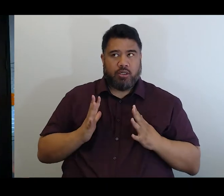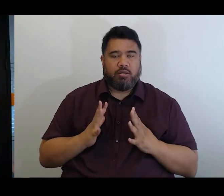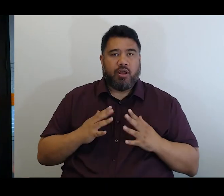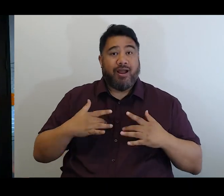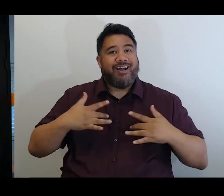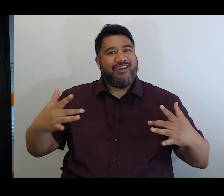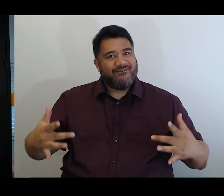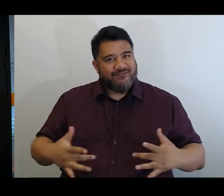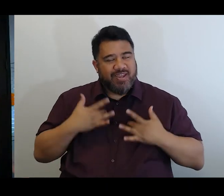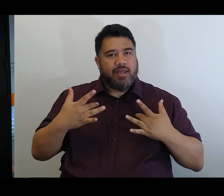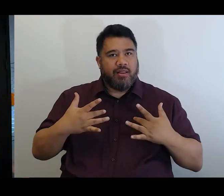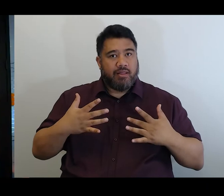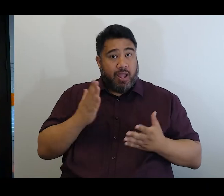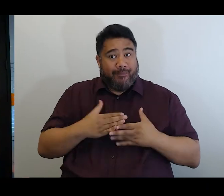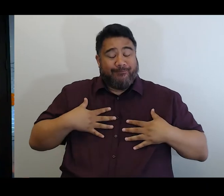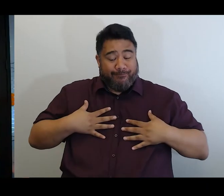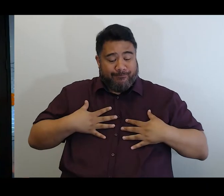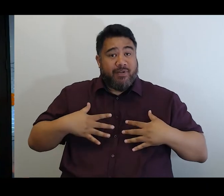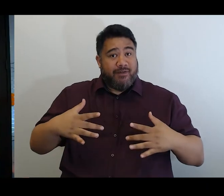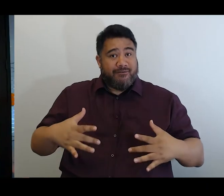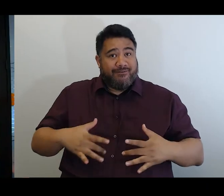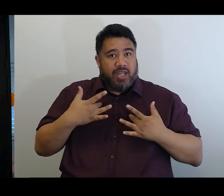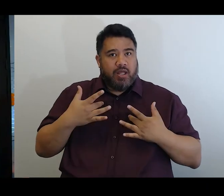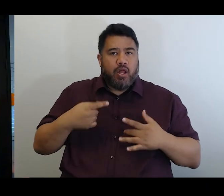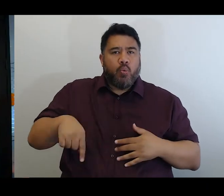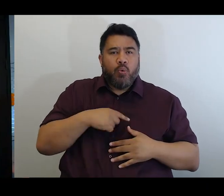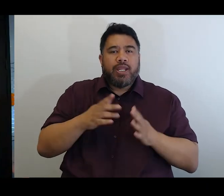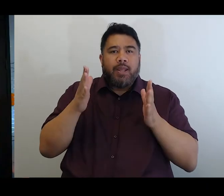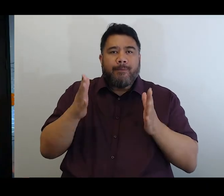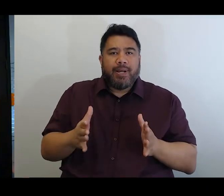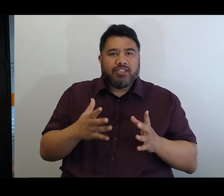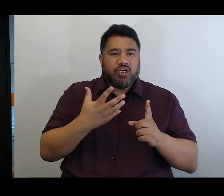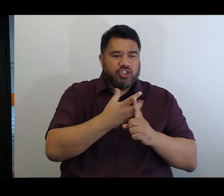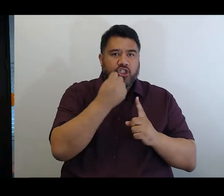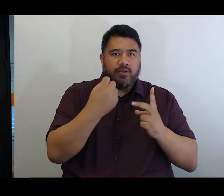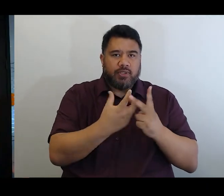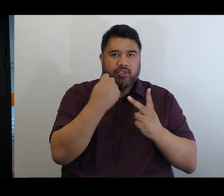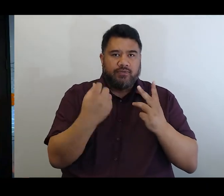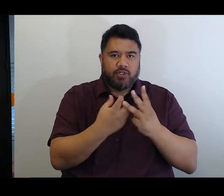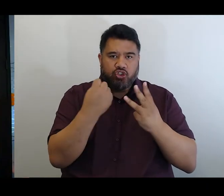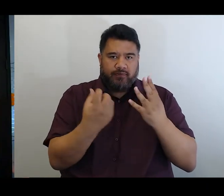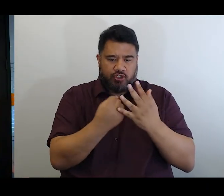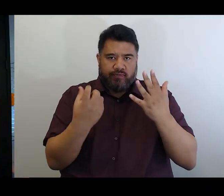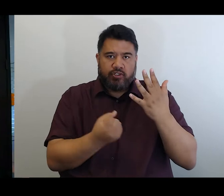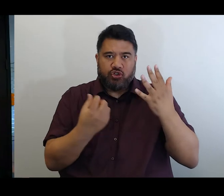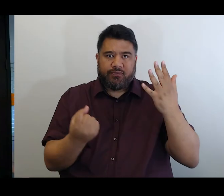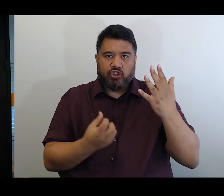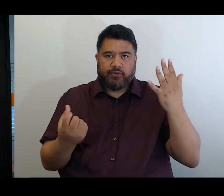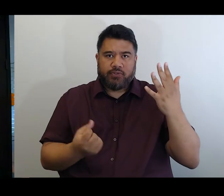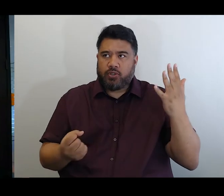to me, that we achieve the things that we have been set up to achieve.